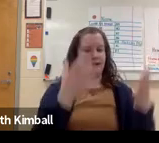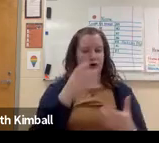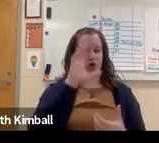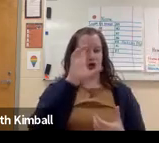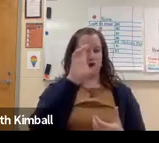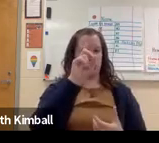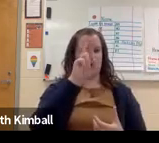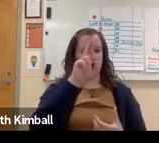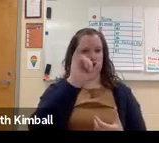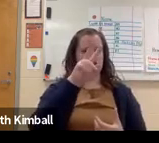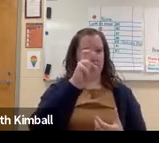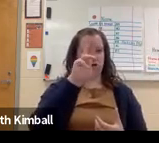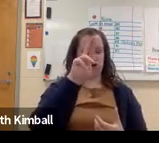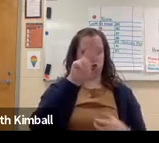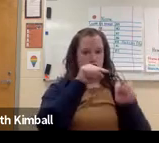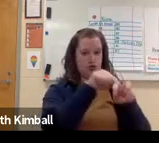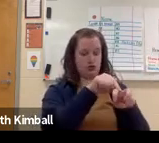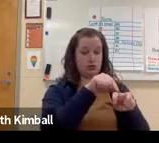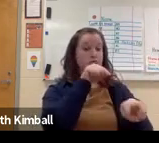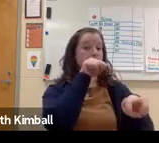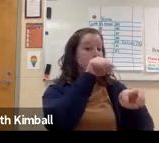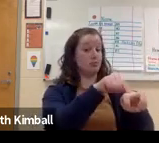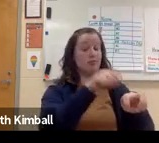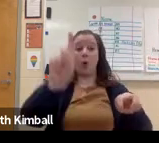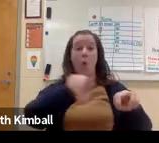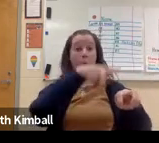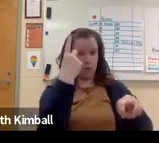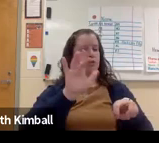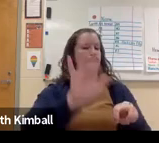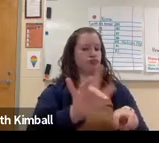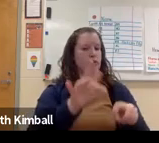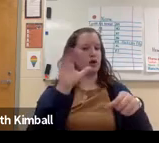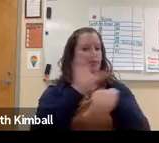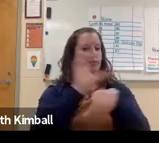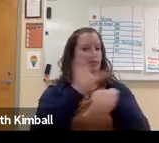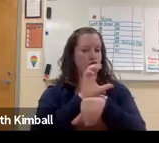where you have one person that is the driver and then you have--